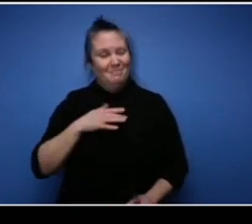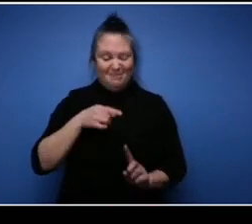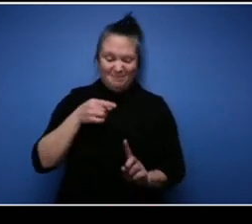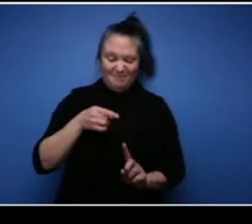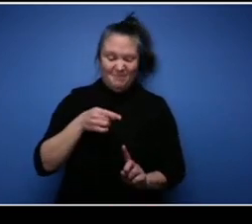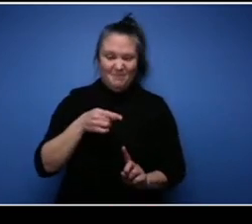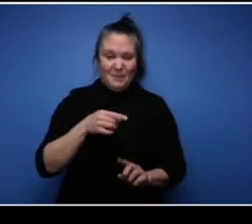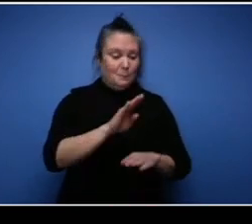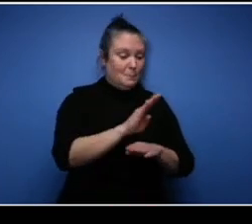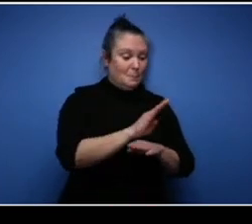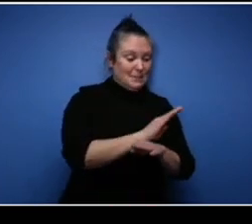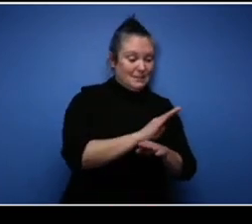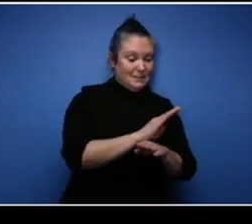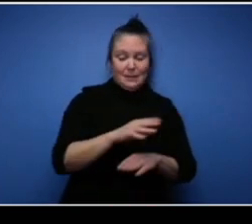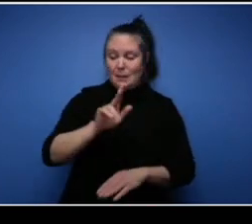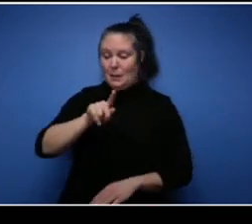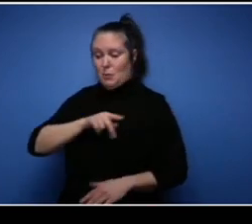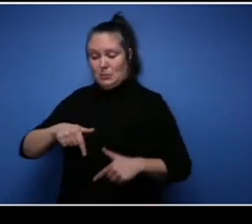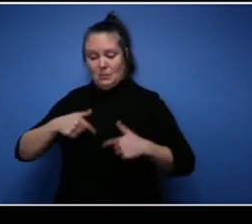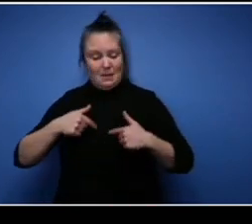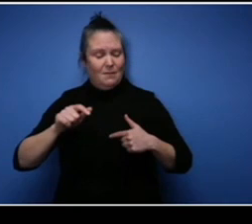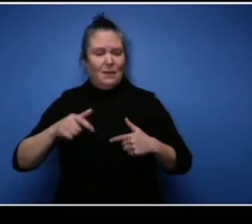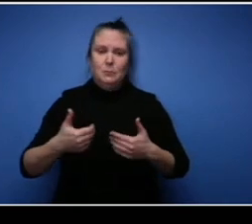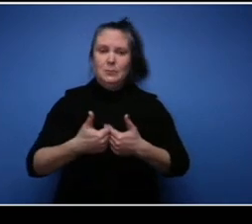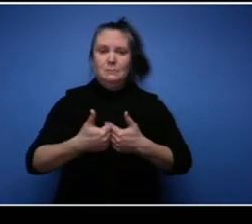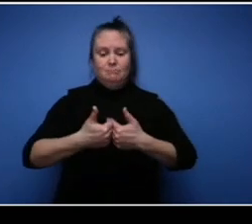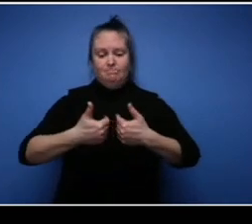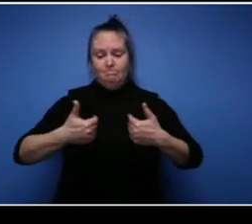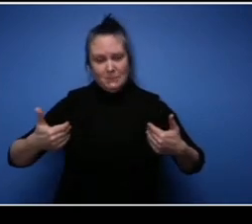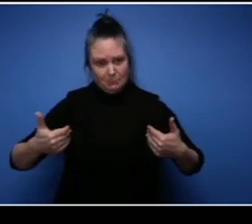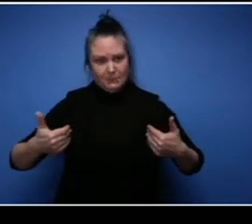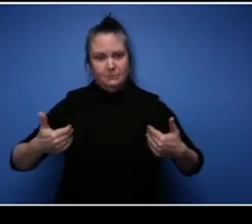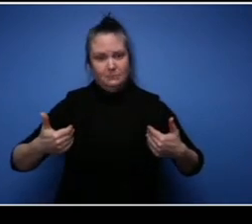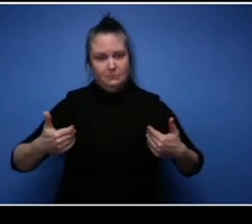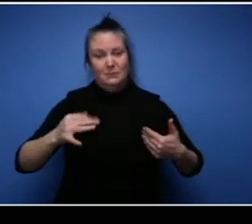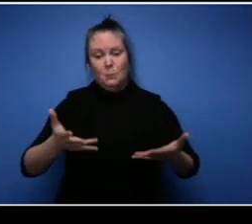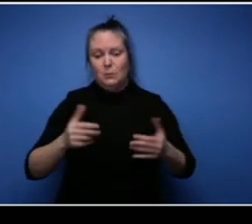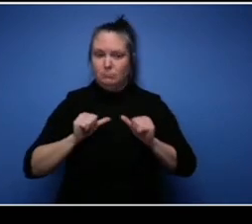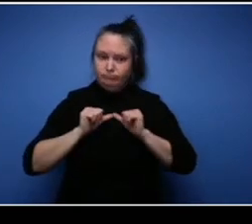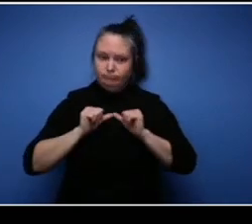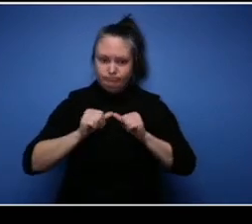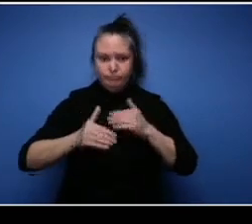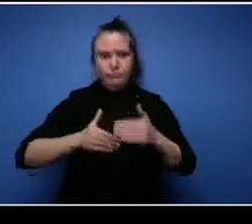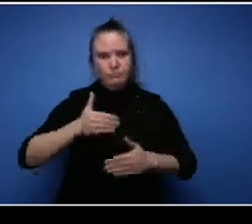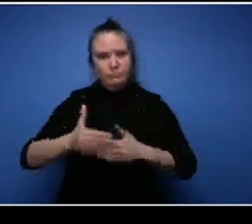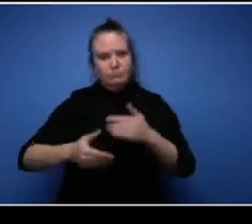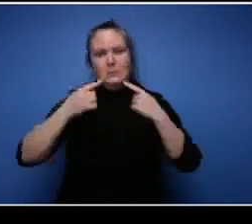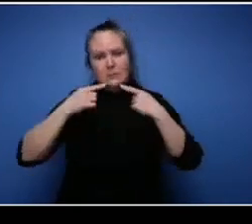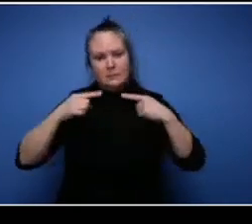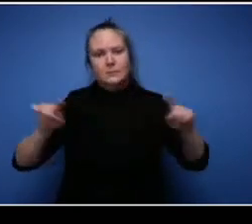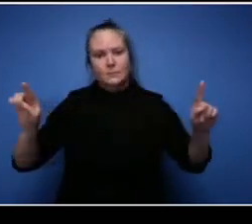and to be able to carry on in a professional basis.